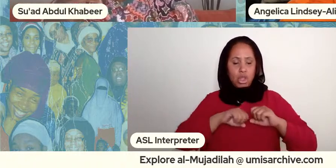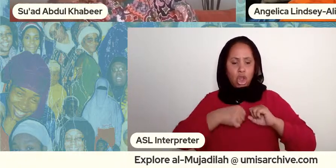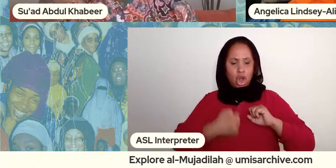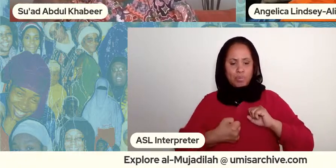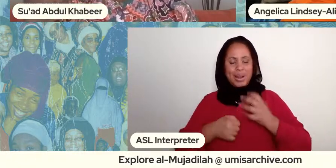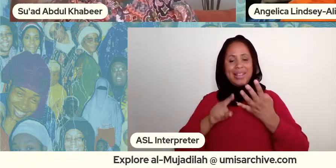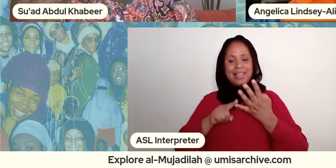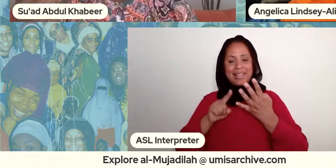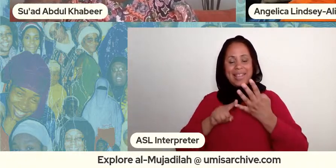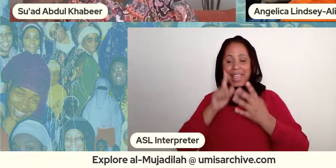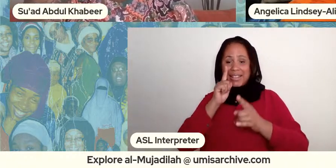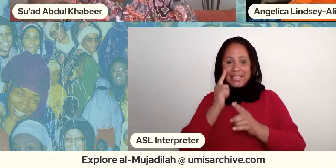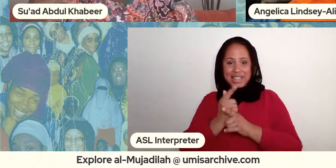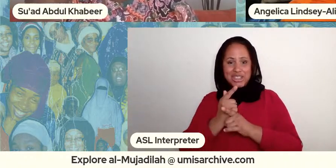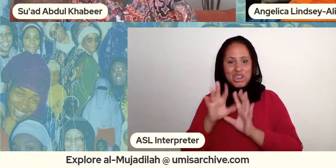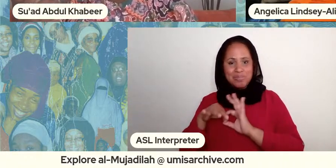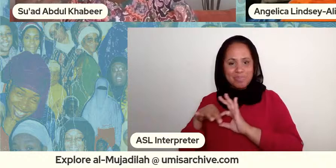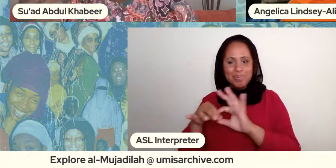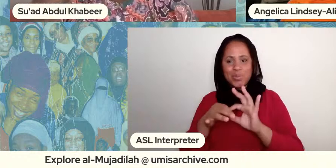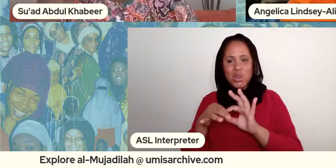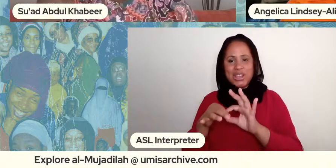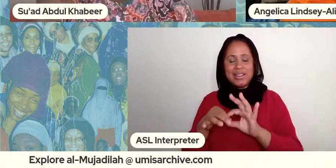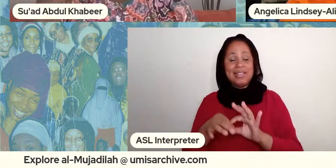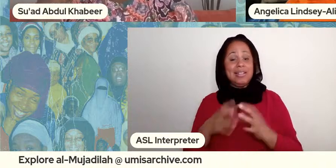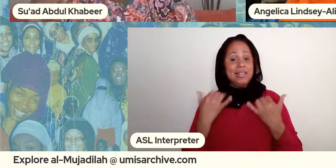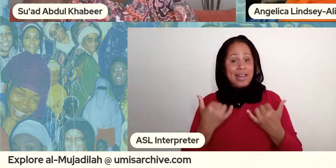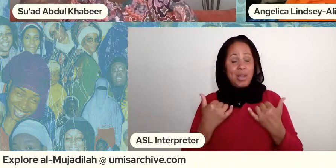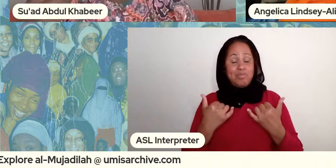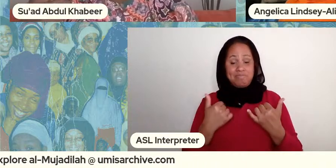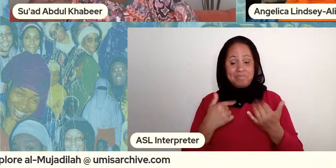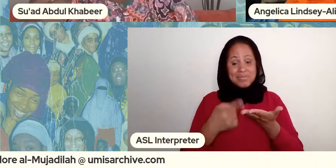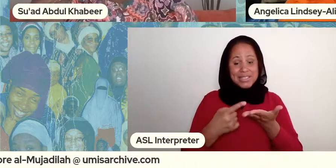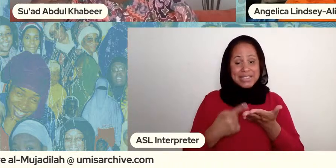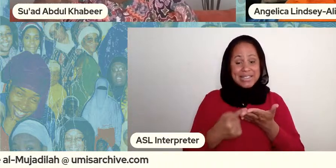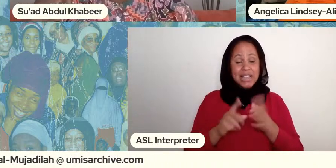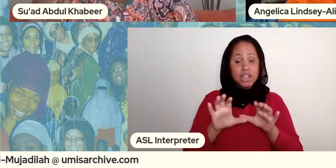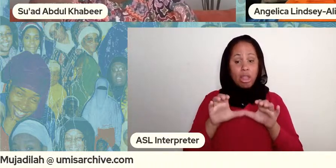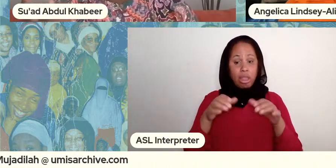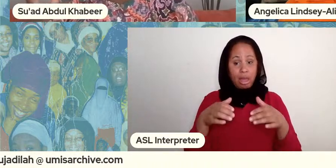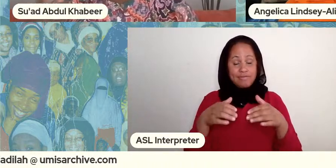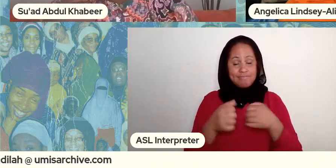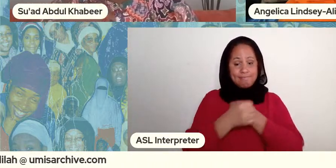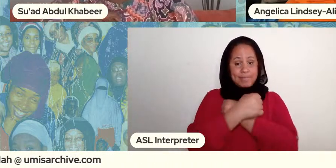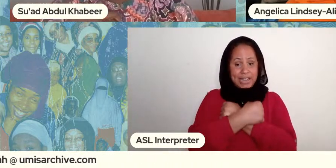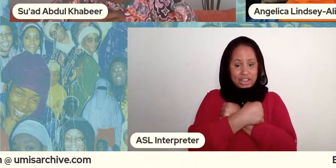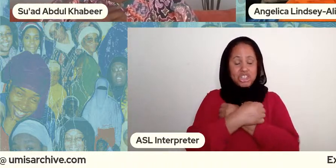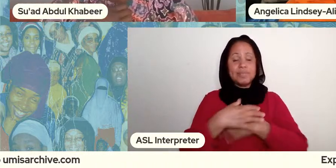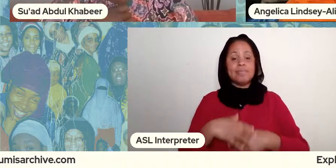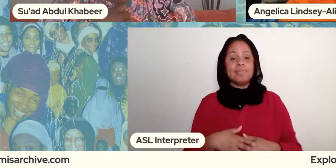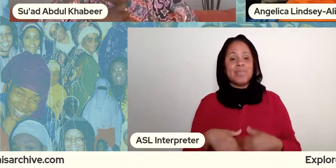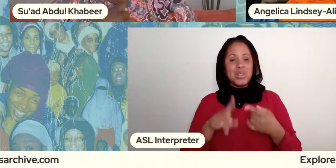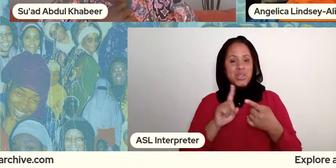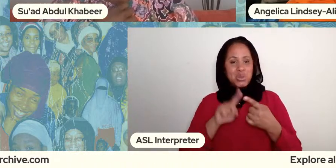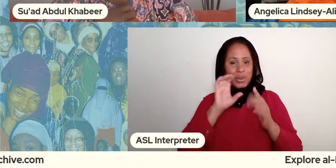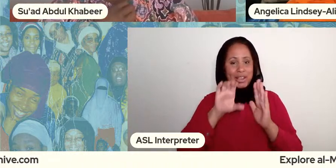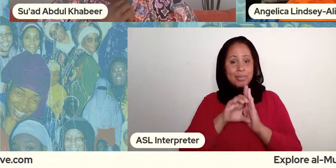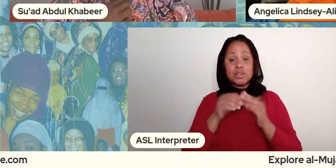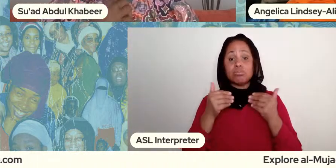and so i want to talk i want to we want to talk a little bit about the love collection so there's an image um so that one of the items in that collection you can show the image now